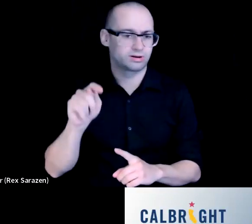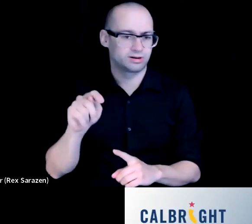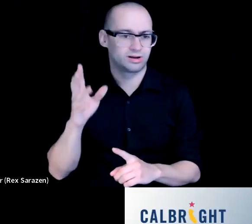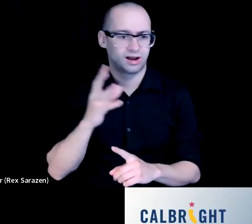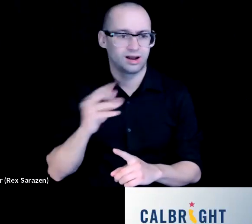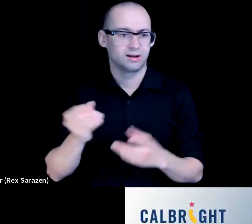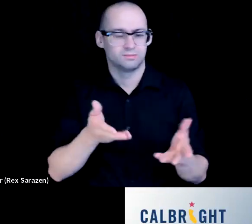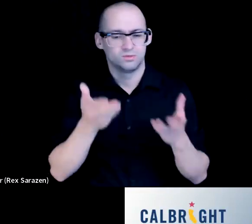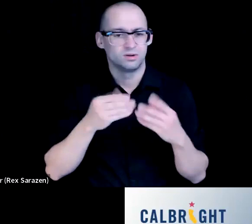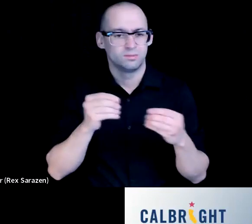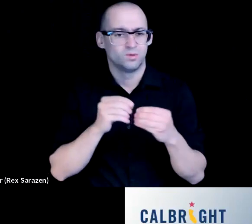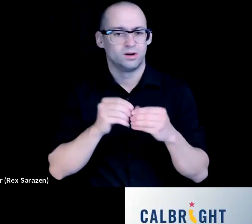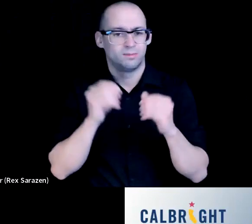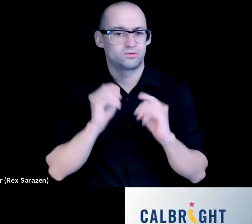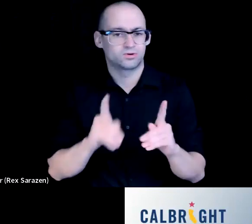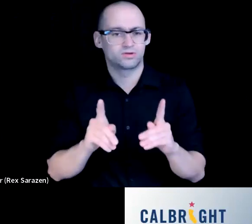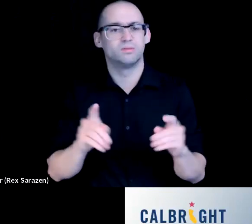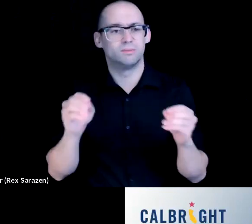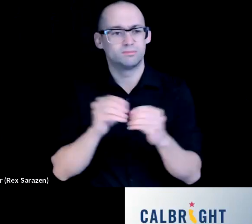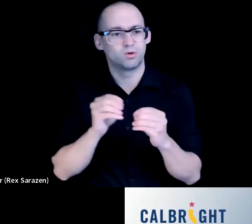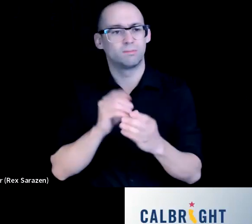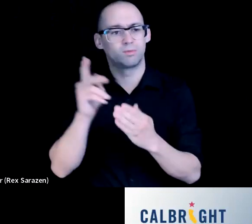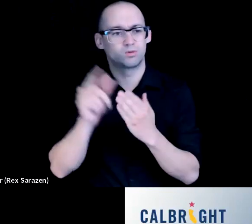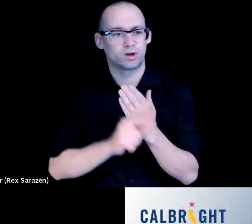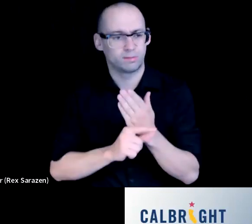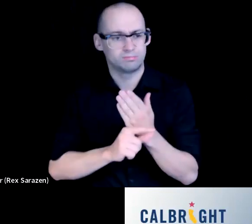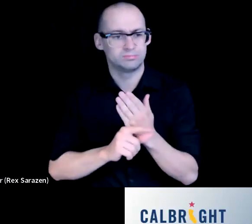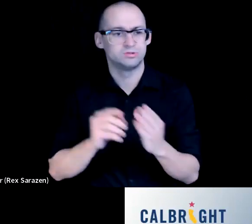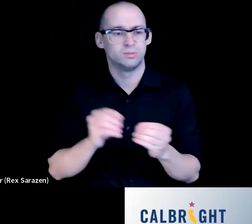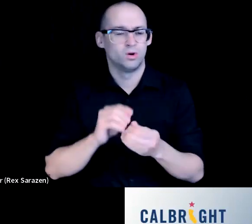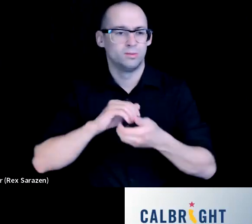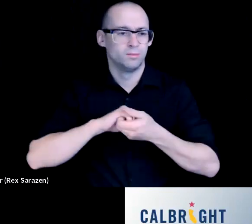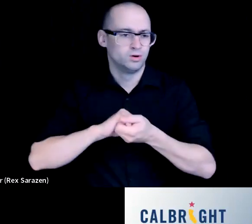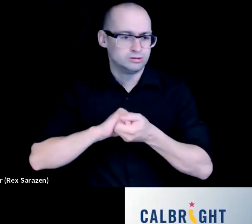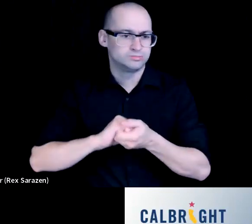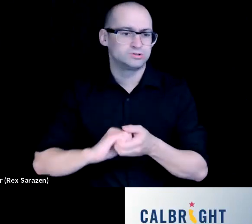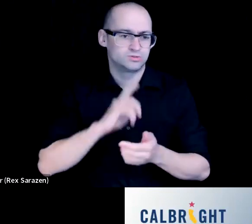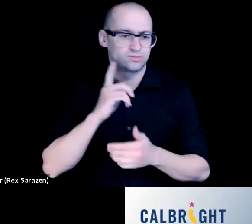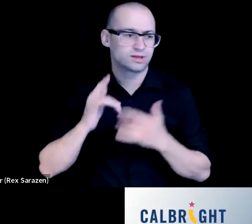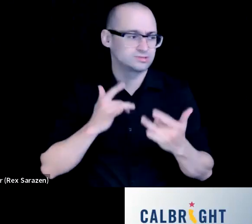to more programs across the State and more partnerships so really excited to have calibrate, join.